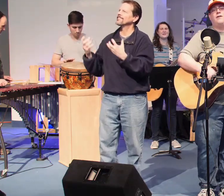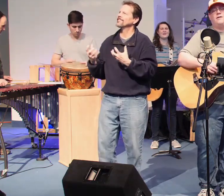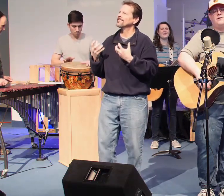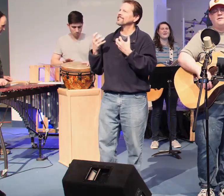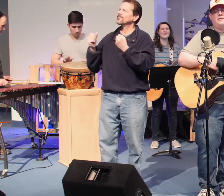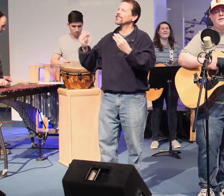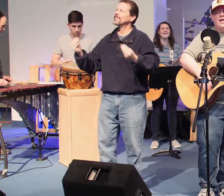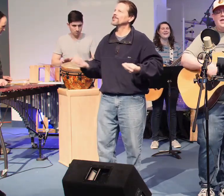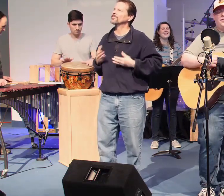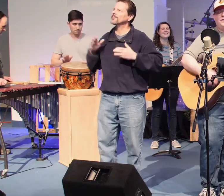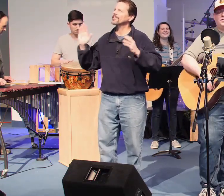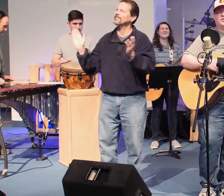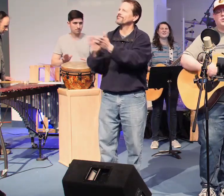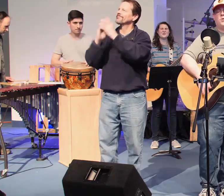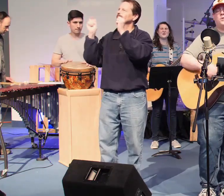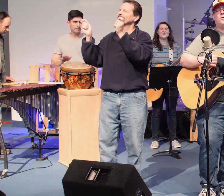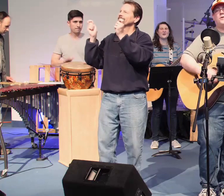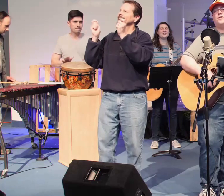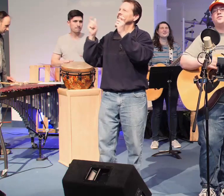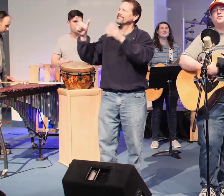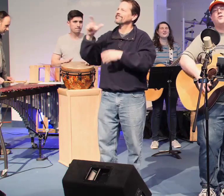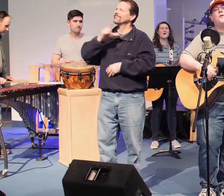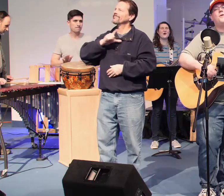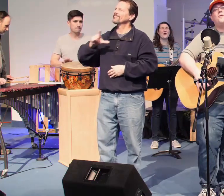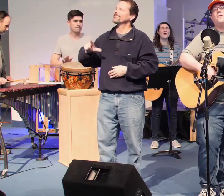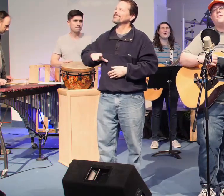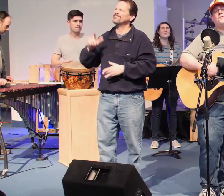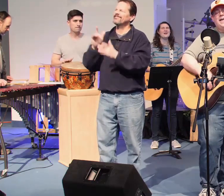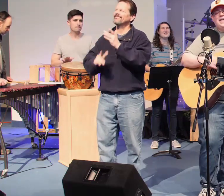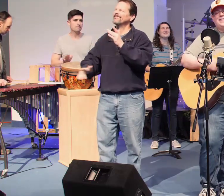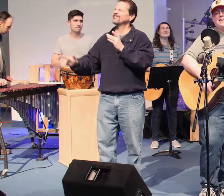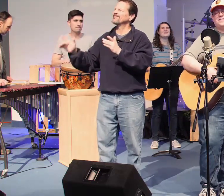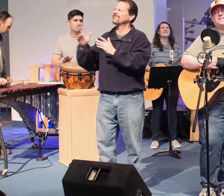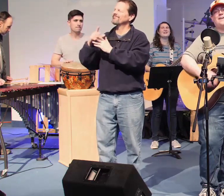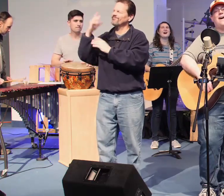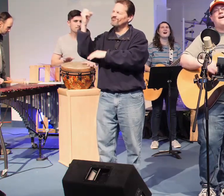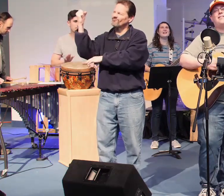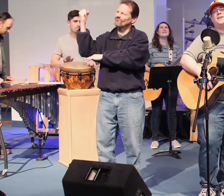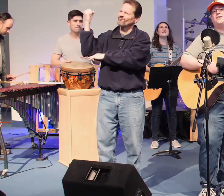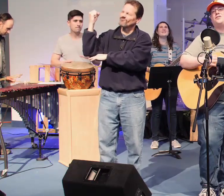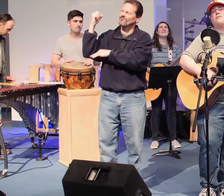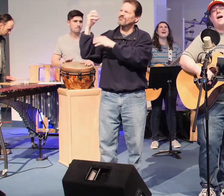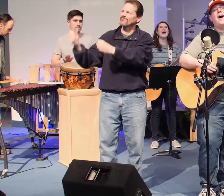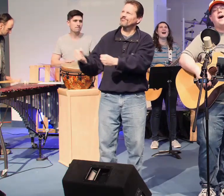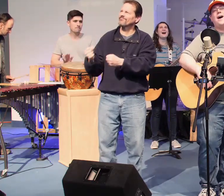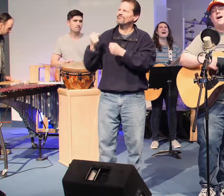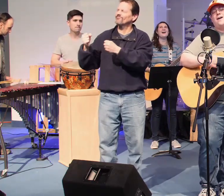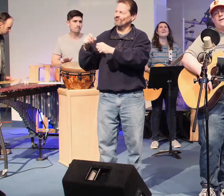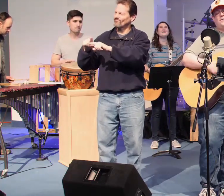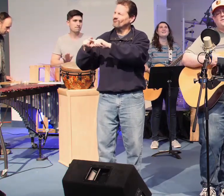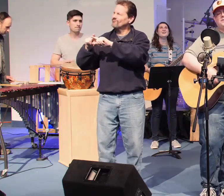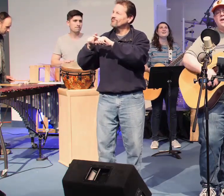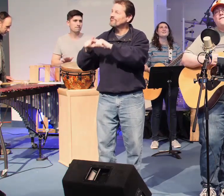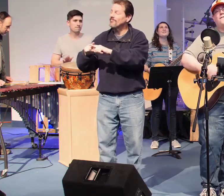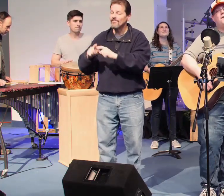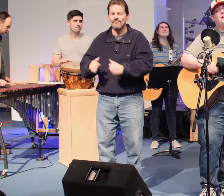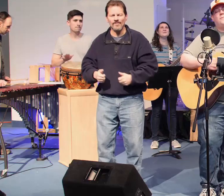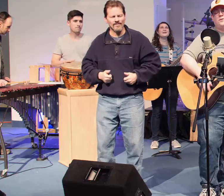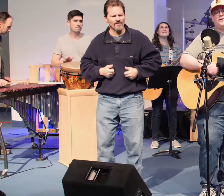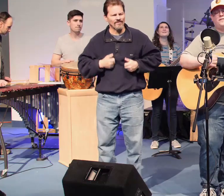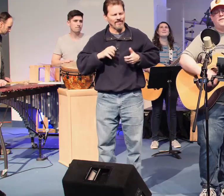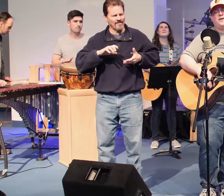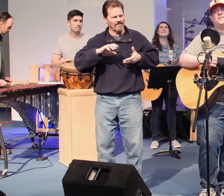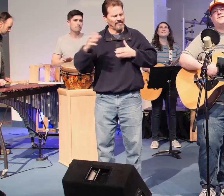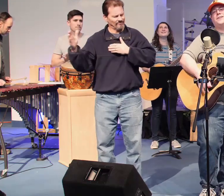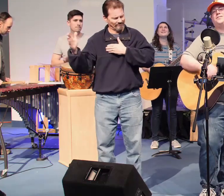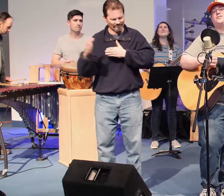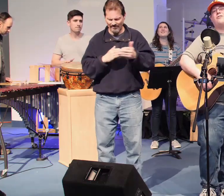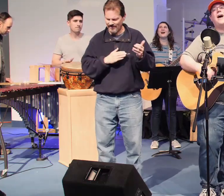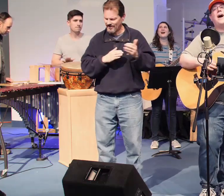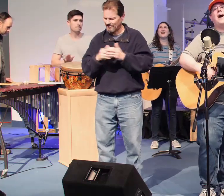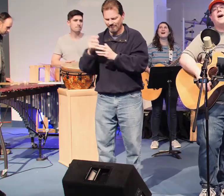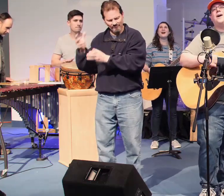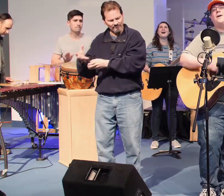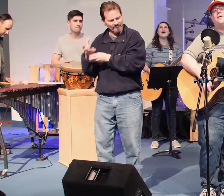This Cornerstone, this solid Ground Firm through the fiercest drought and storm.